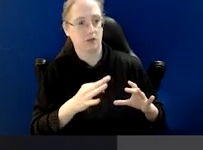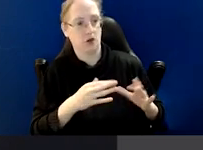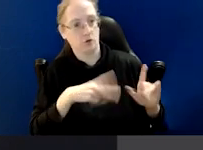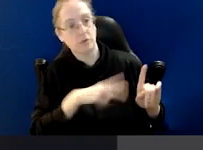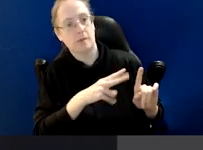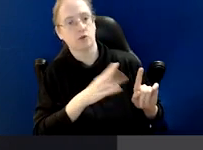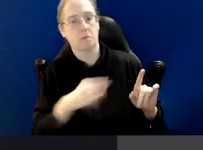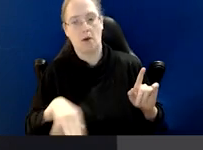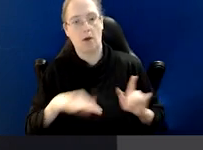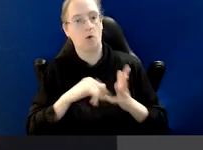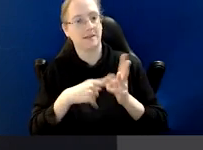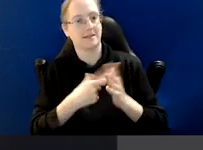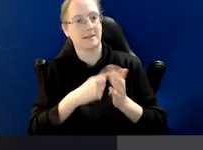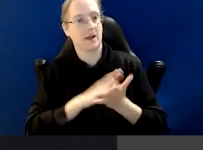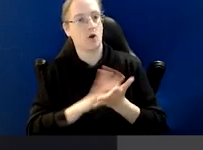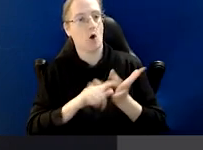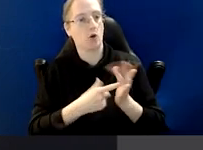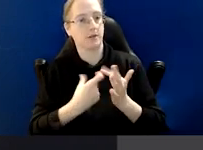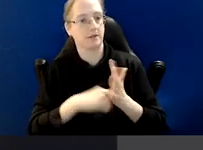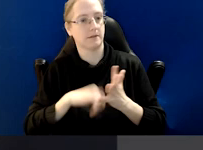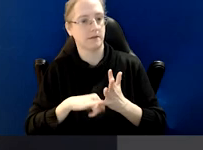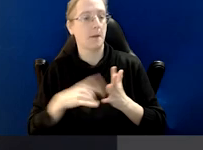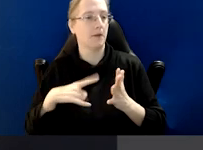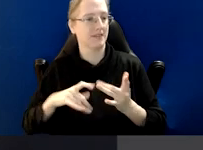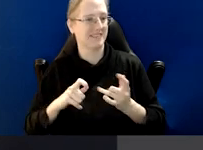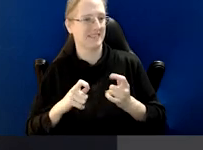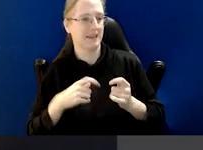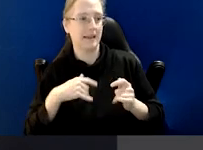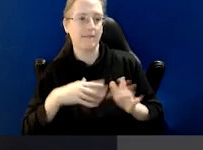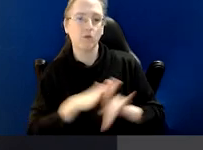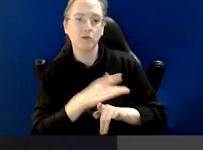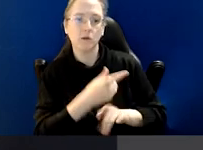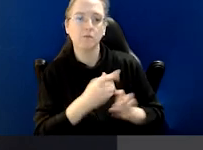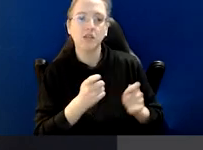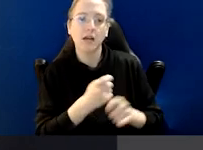sectors of the public, the media, or the government of the day.